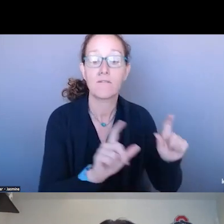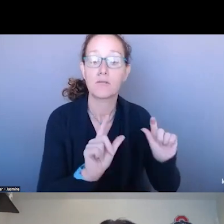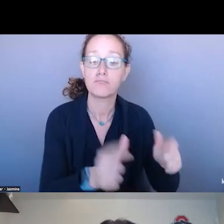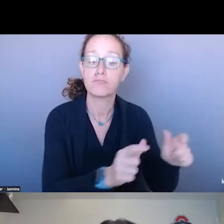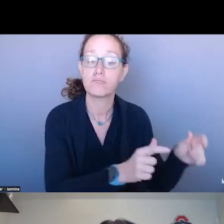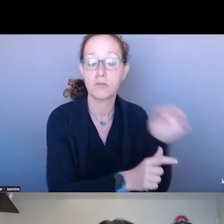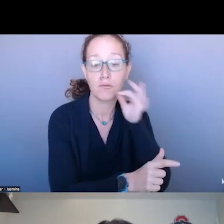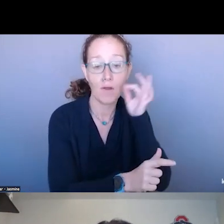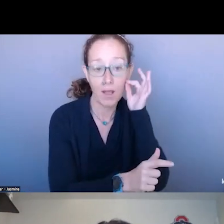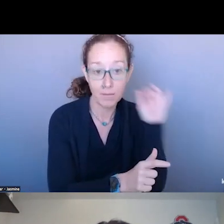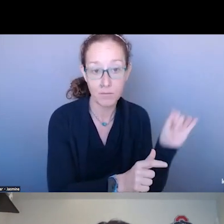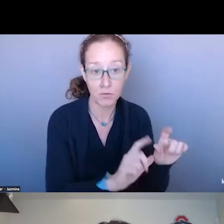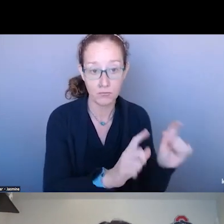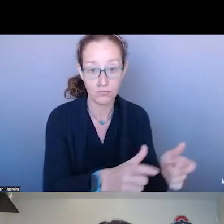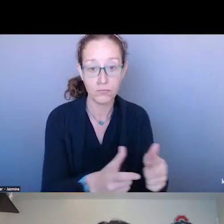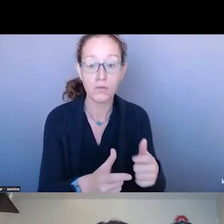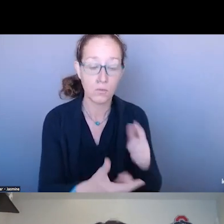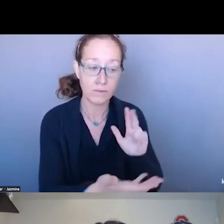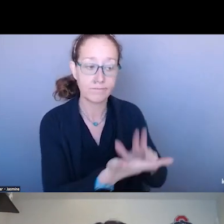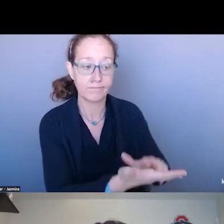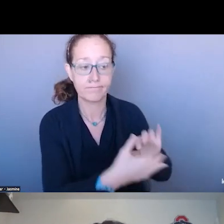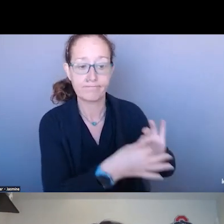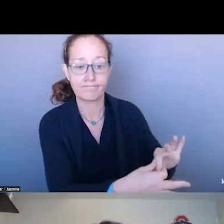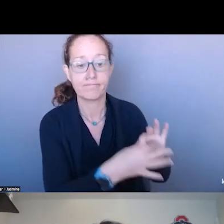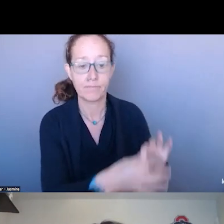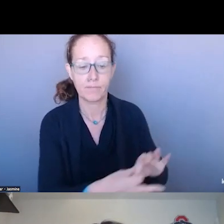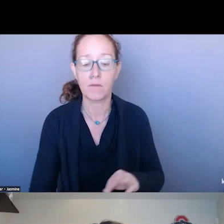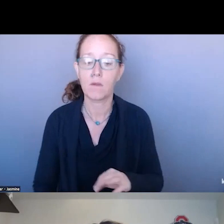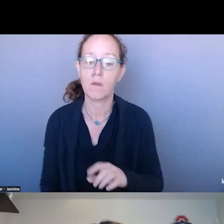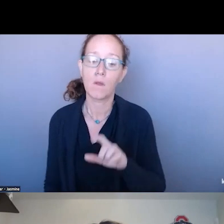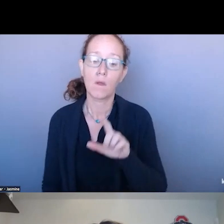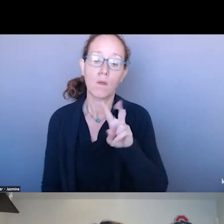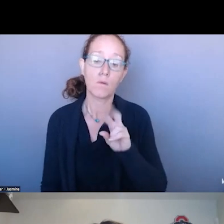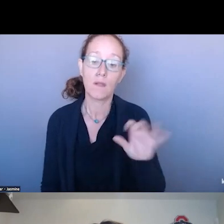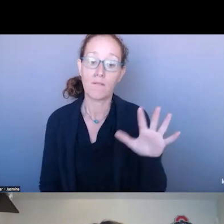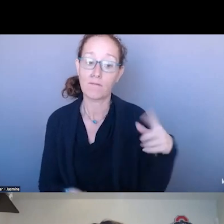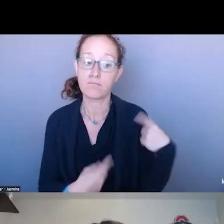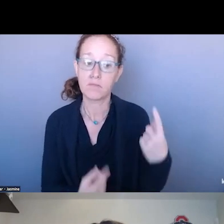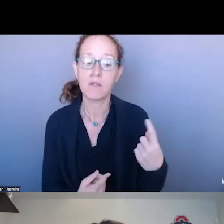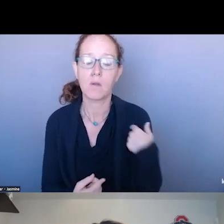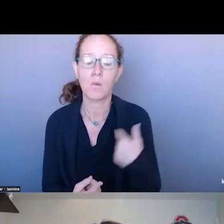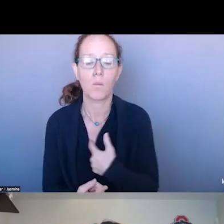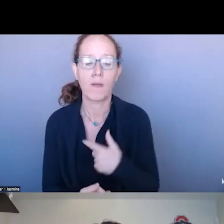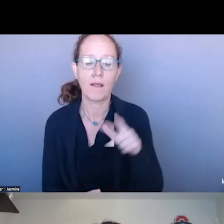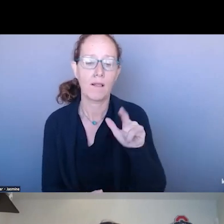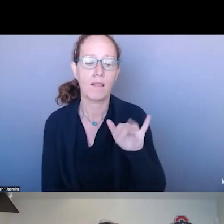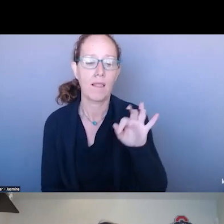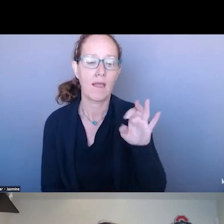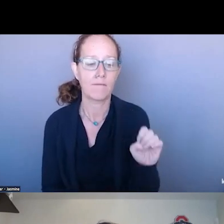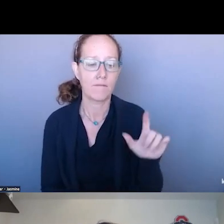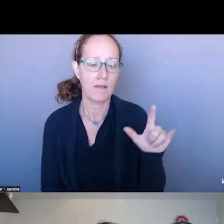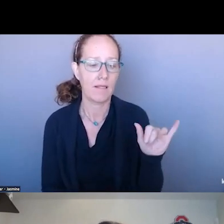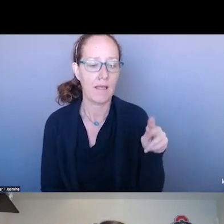A LIFELINE CENTER AND WE CONTINUE TO DO THAT. WE ARE A NATIONAL